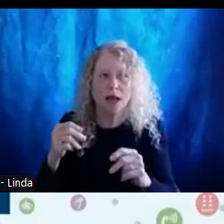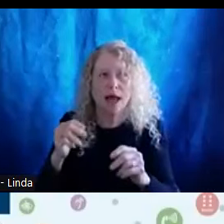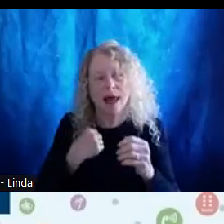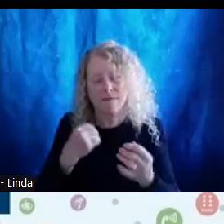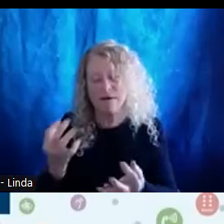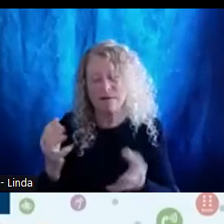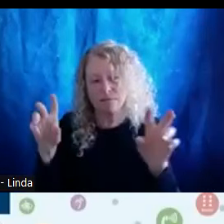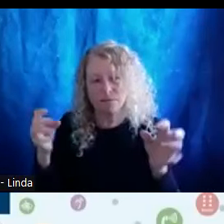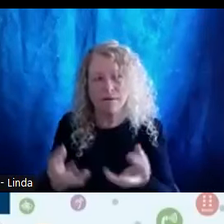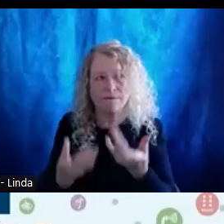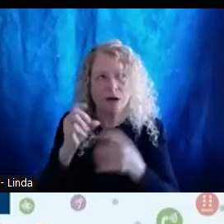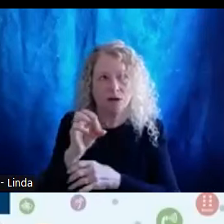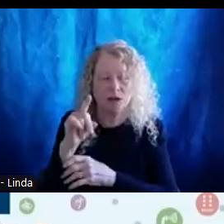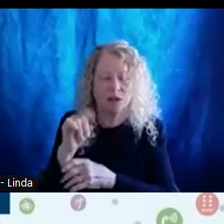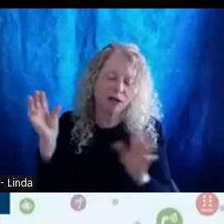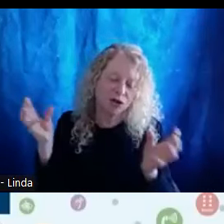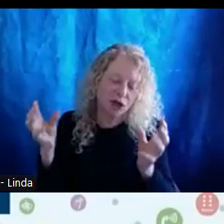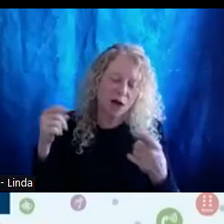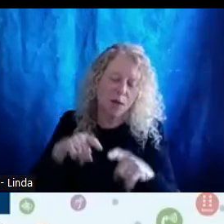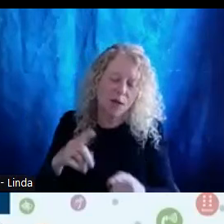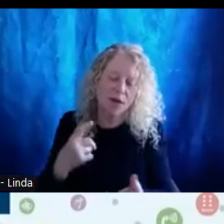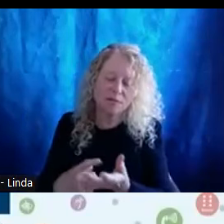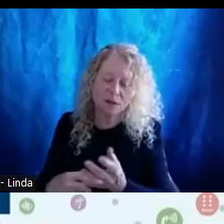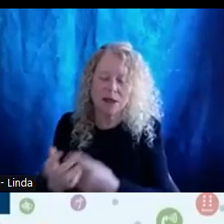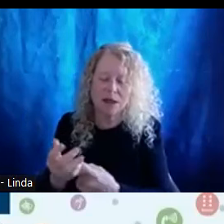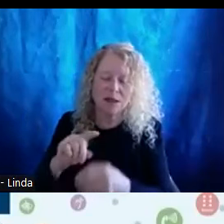work in the state of Oregon and beyond. Thank you so much you all.